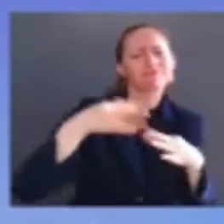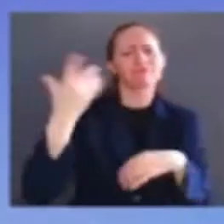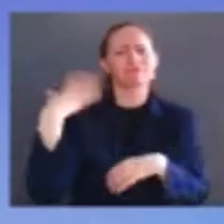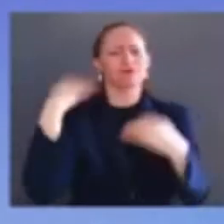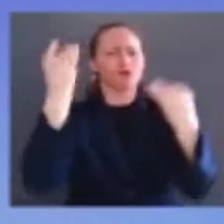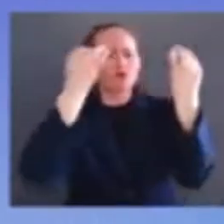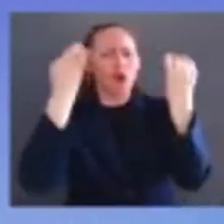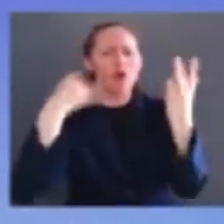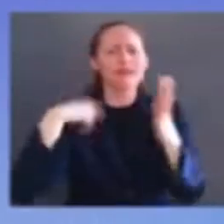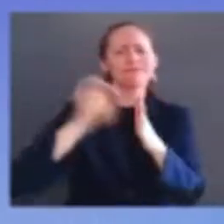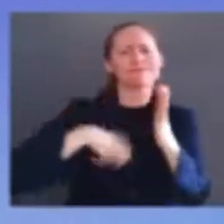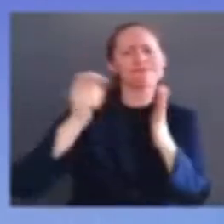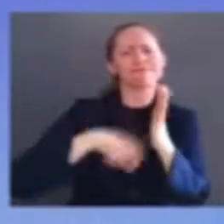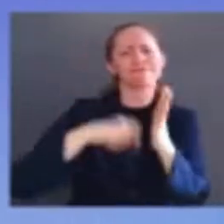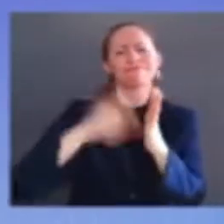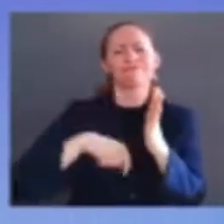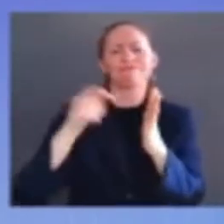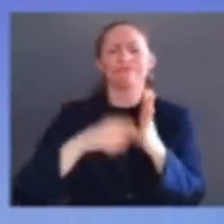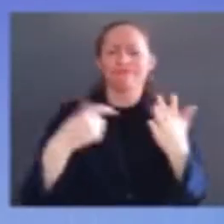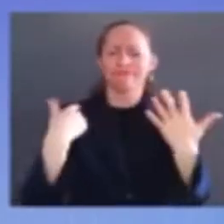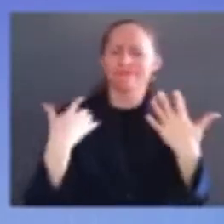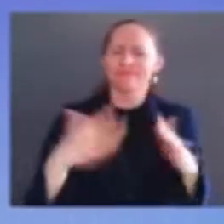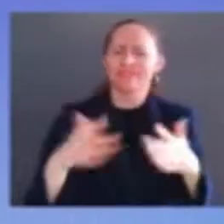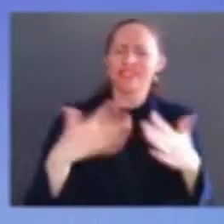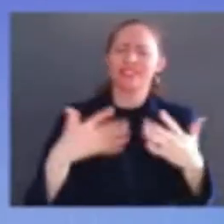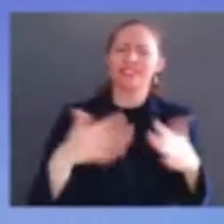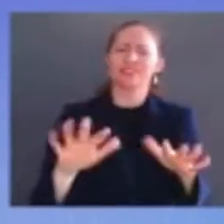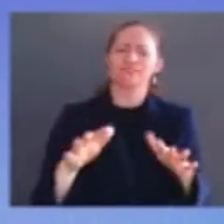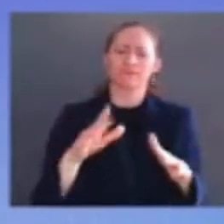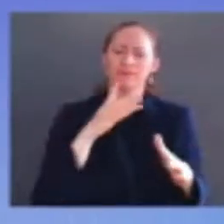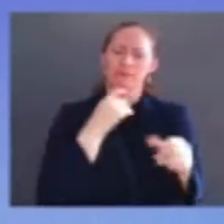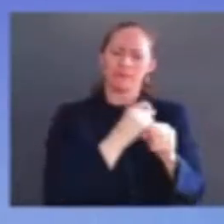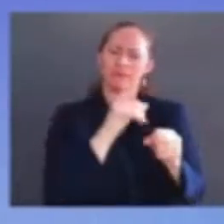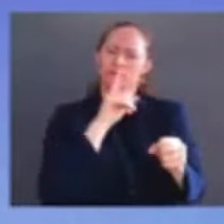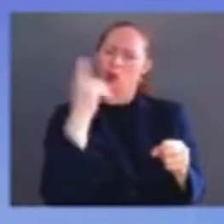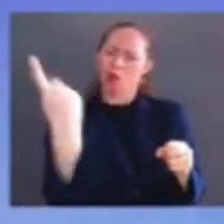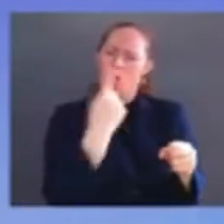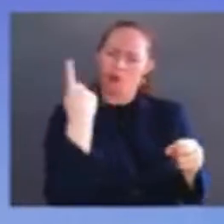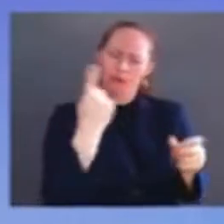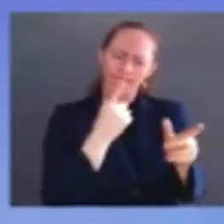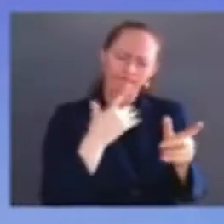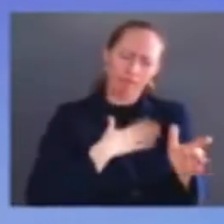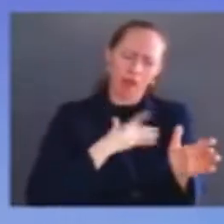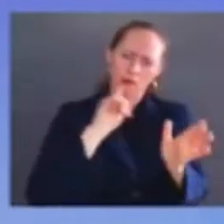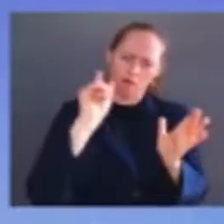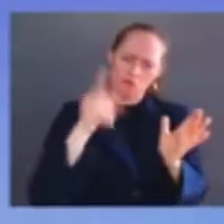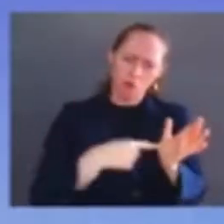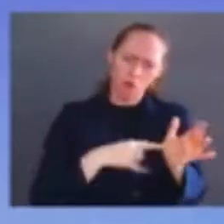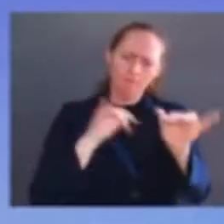result that is consistent with my understanding of the law and with the obligation to rule